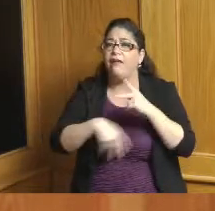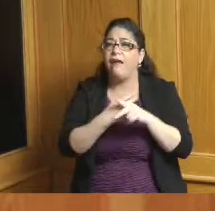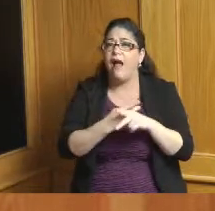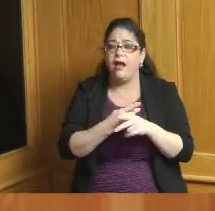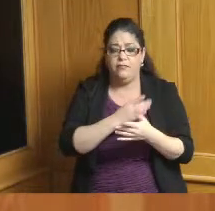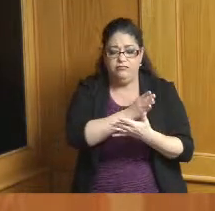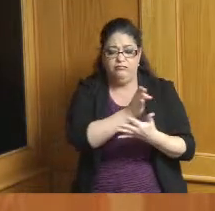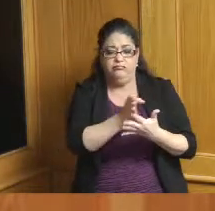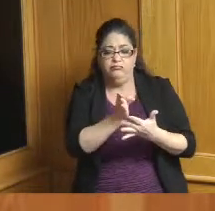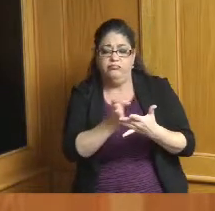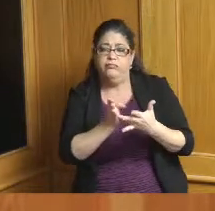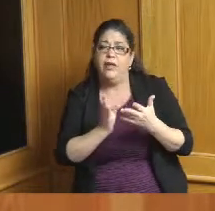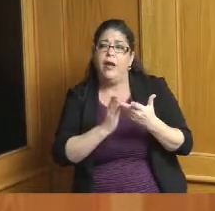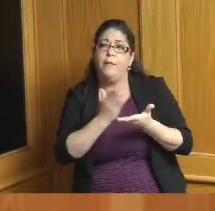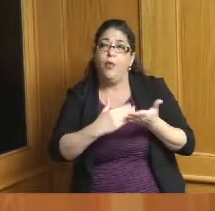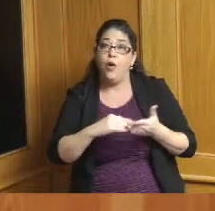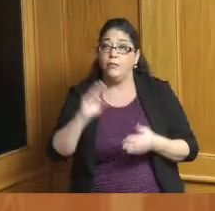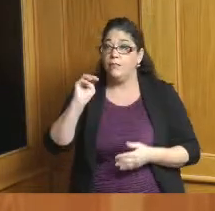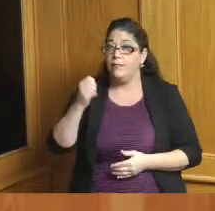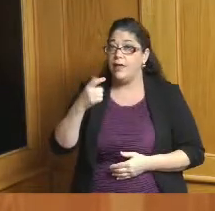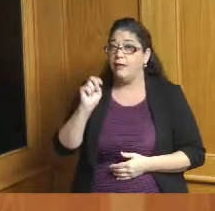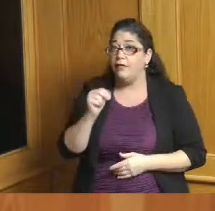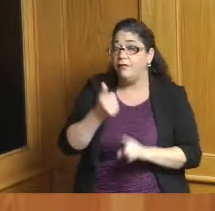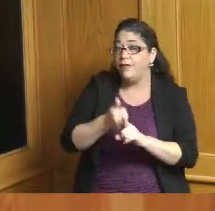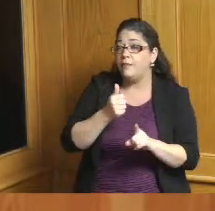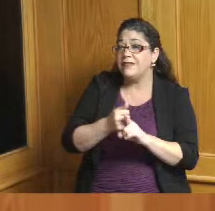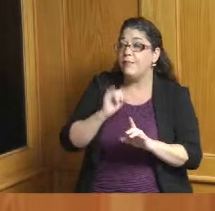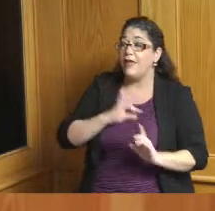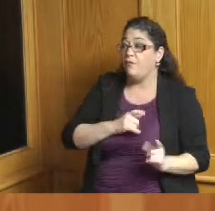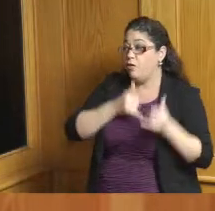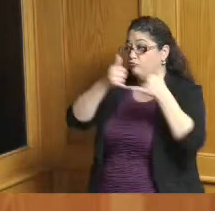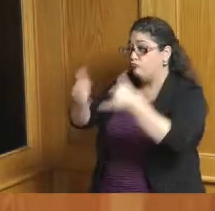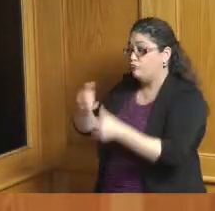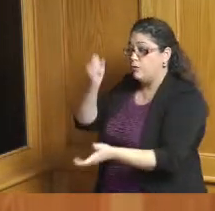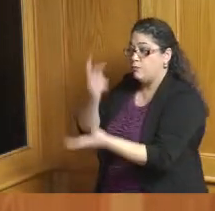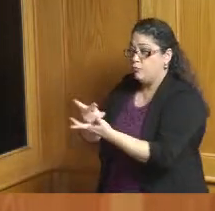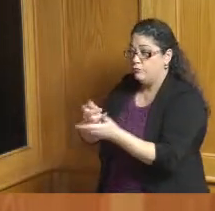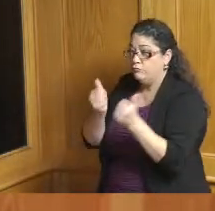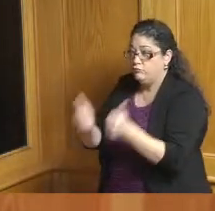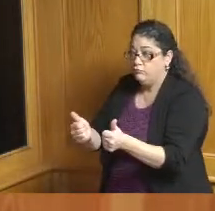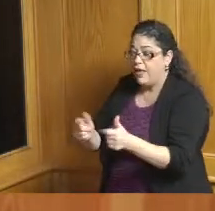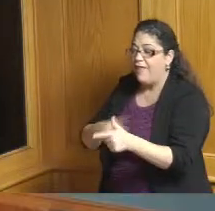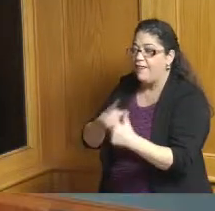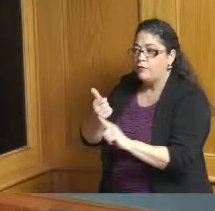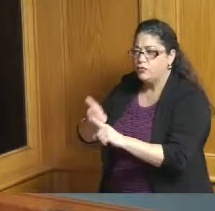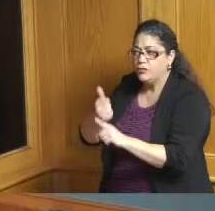construction does Meegan do it once given awarded this task yeah so this project will be managed by